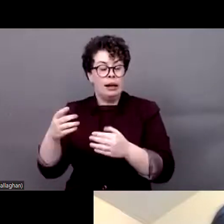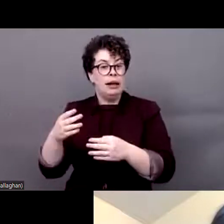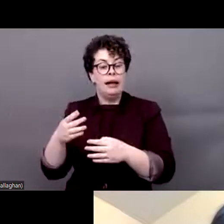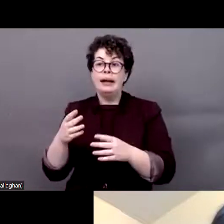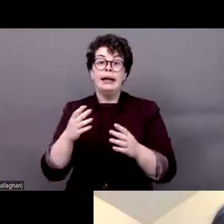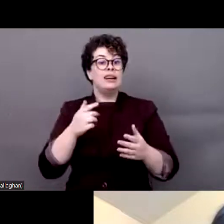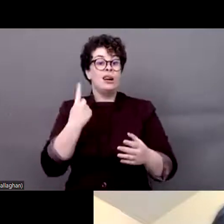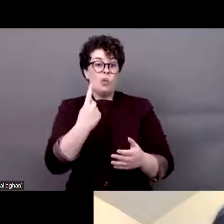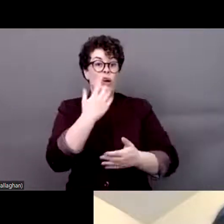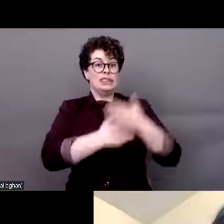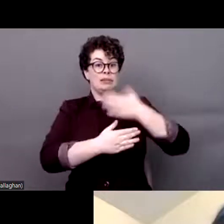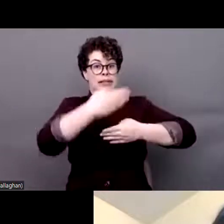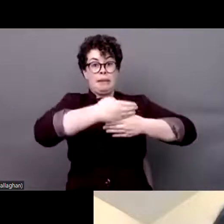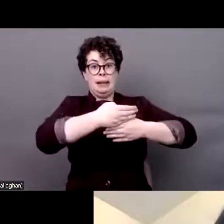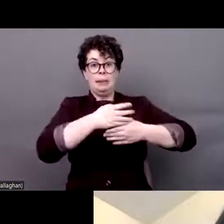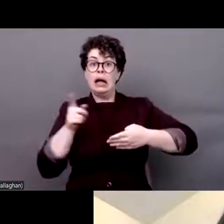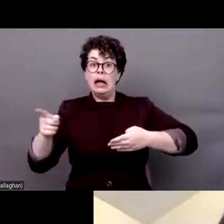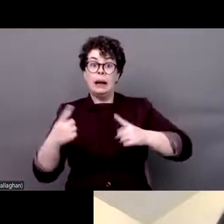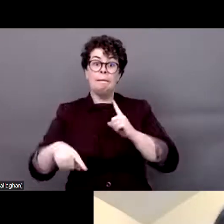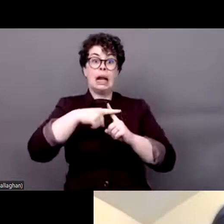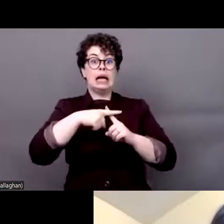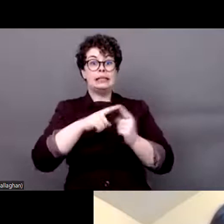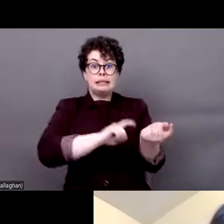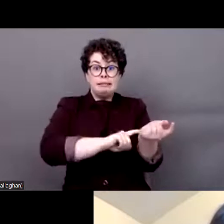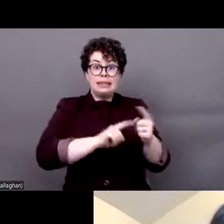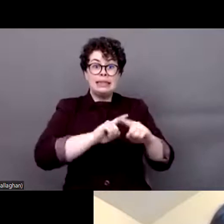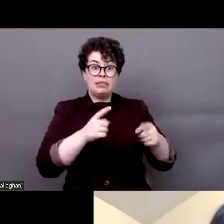knowing access to the rights and participate in civil